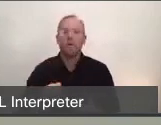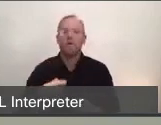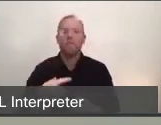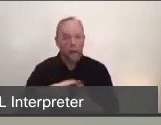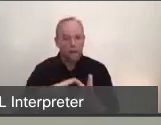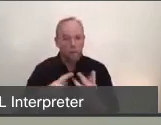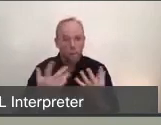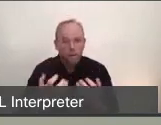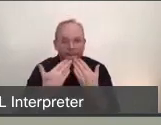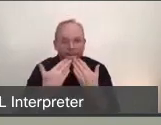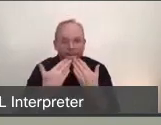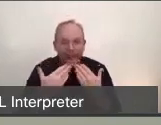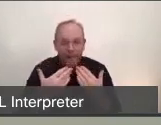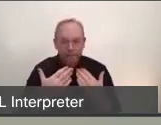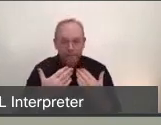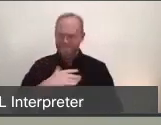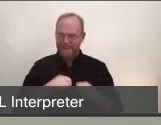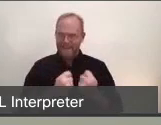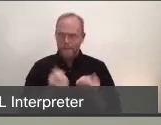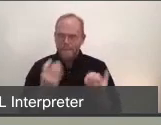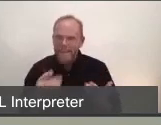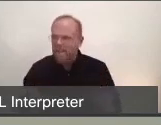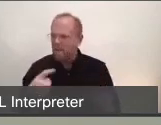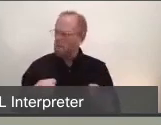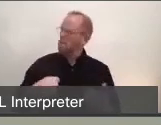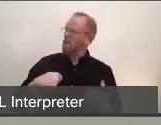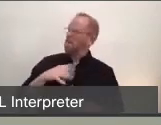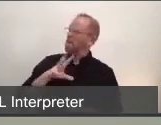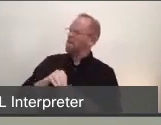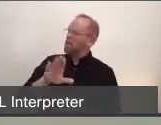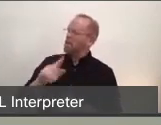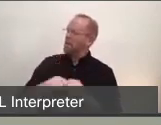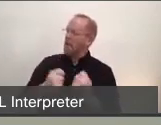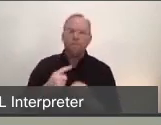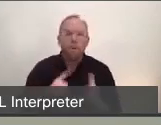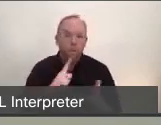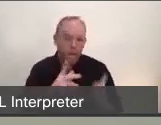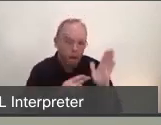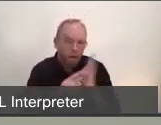who don't know you're on my team. When we were in our darkest moments, we looked for the helpers and I have found helpers everywhere,